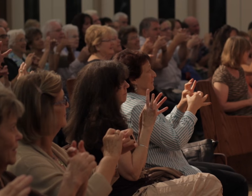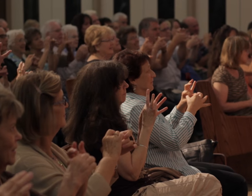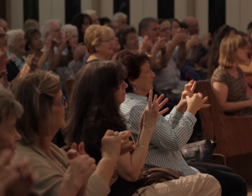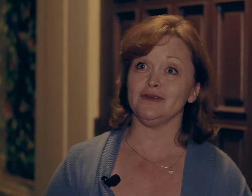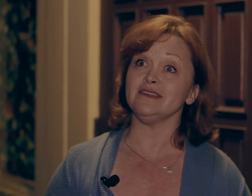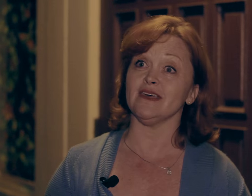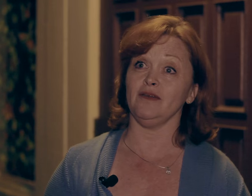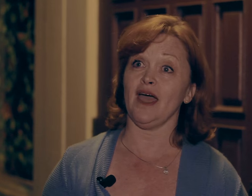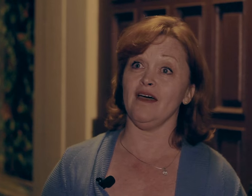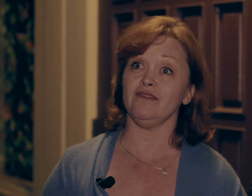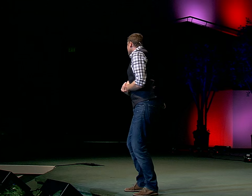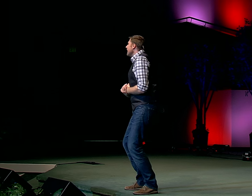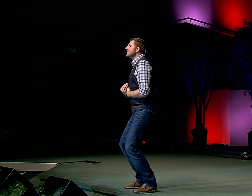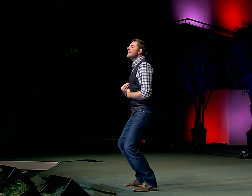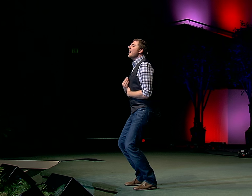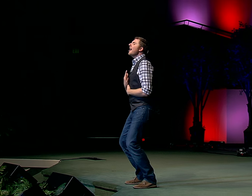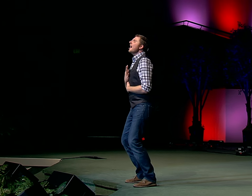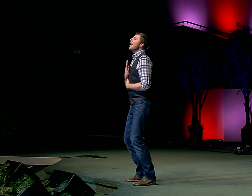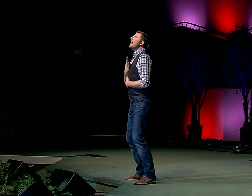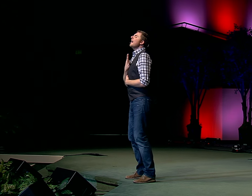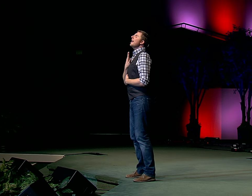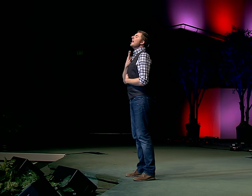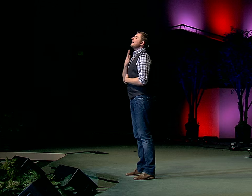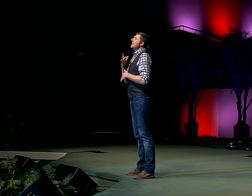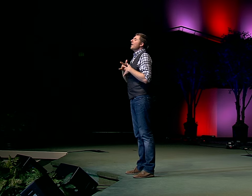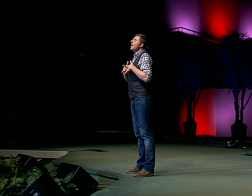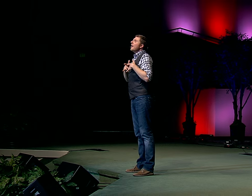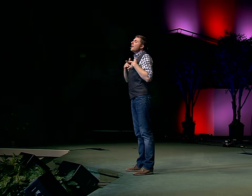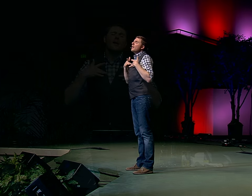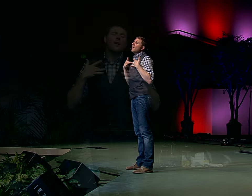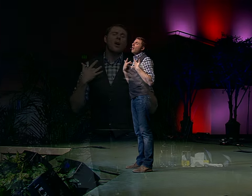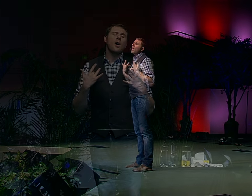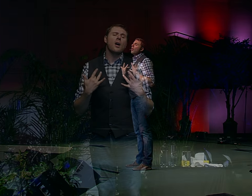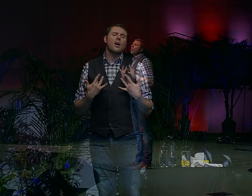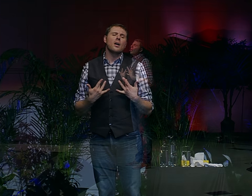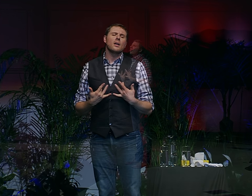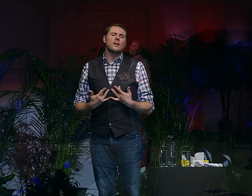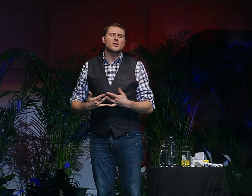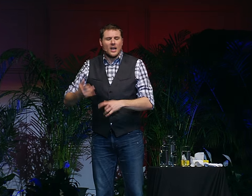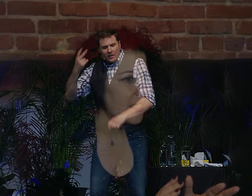the opportunities that you have. The story is one that everyone needs to hear. I mean, I knew it was about "SINGing the Song"